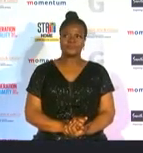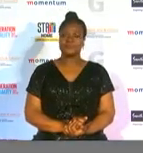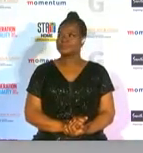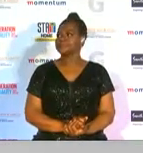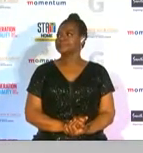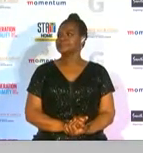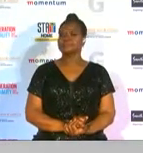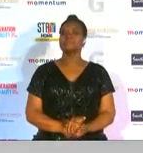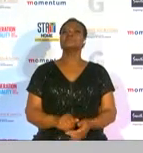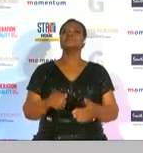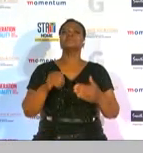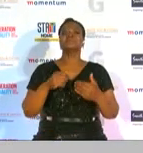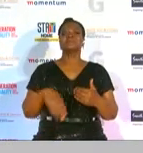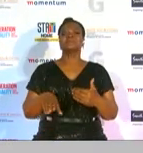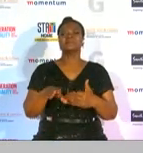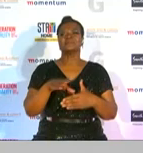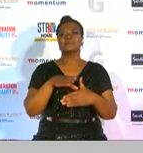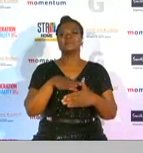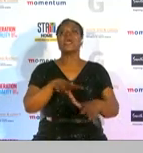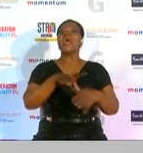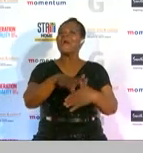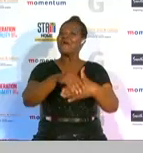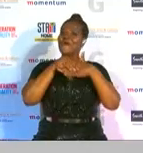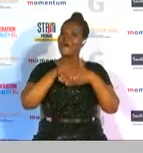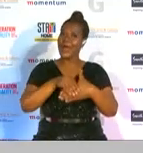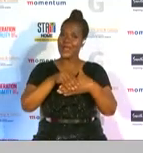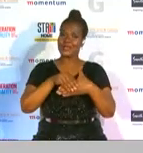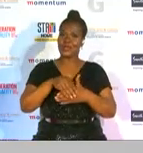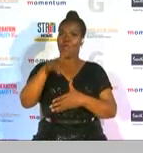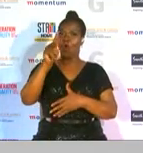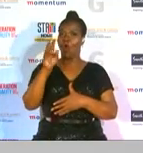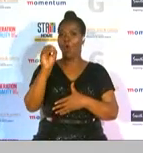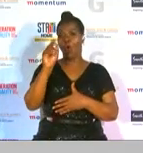and congratulations to marison cork as she walks away with a 2020 woman in